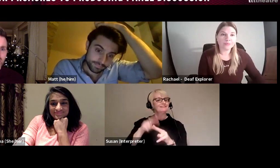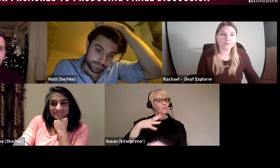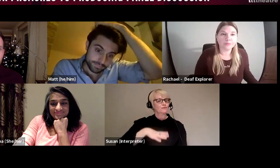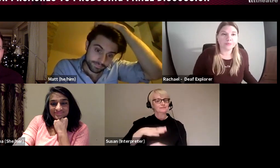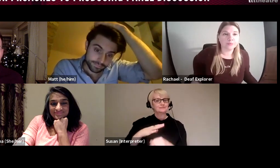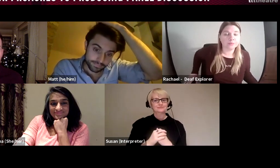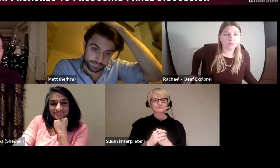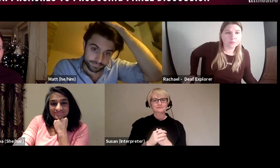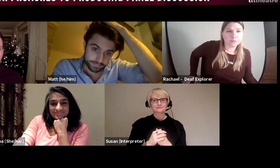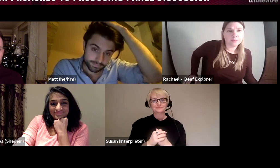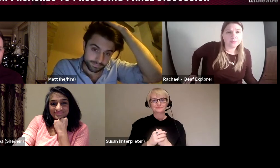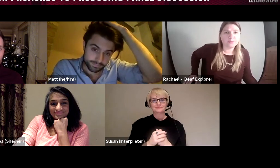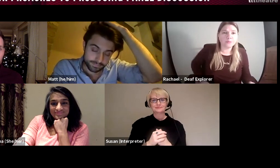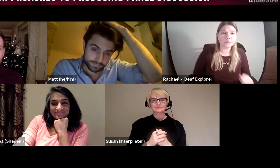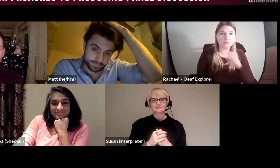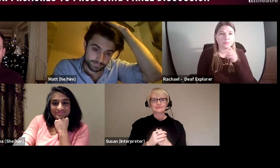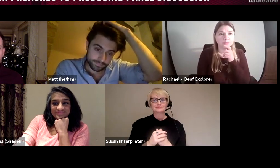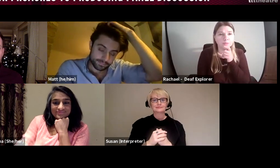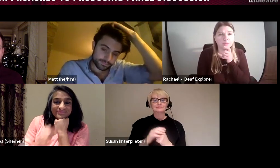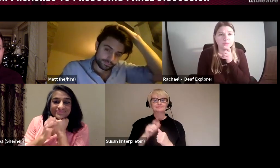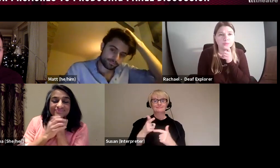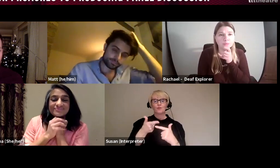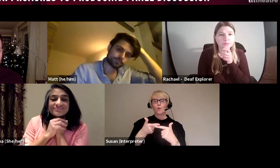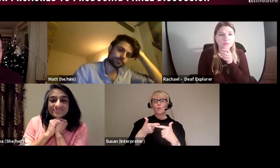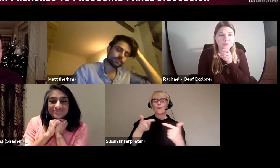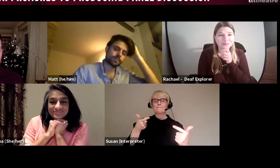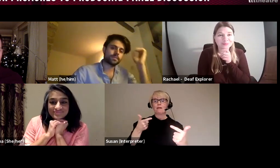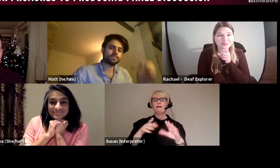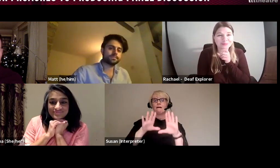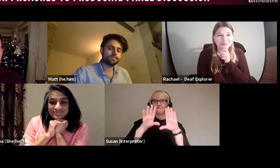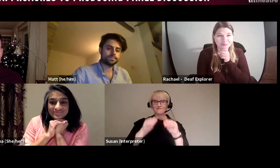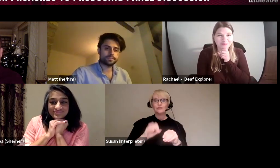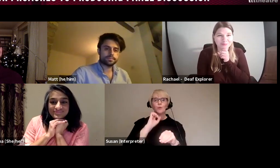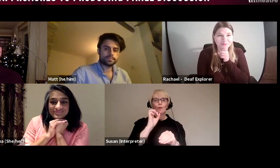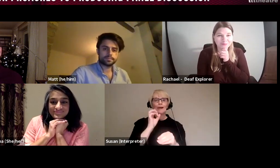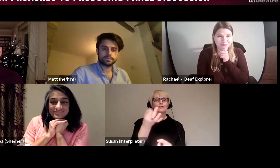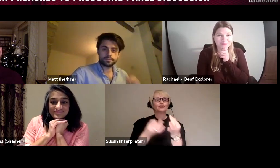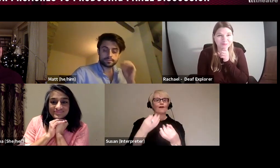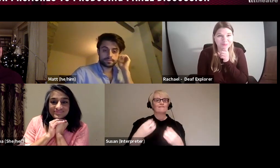at the end of this webinar, in a moment, a survey will pop up on screen, we'd love you to take a